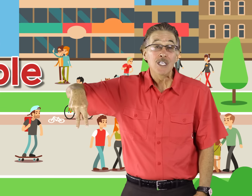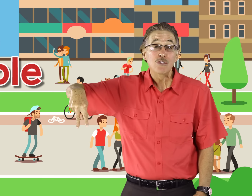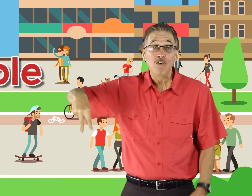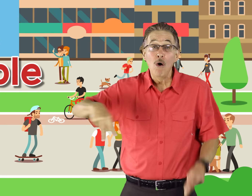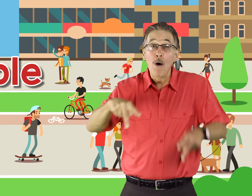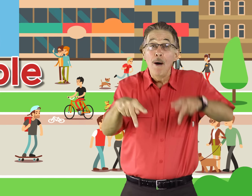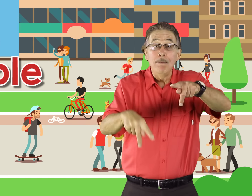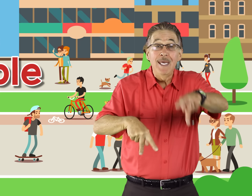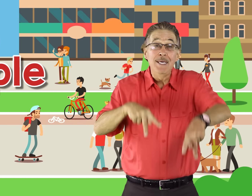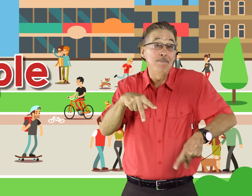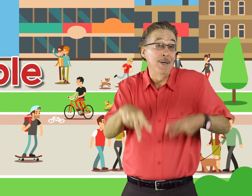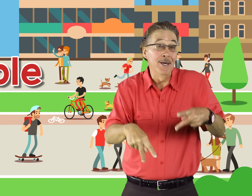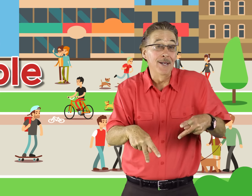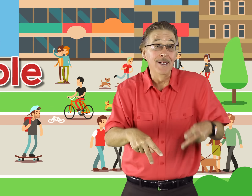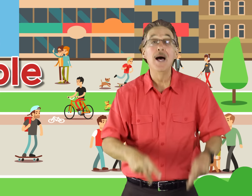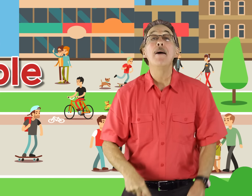P is for people